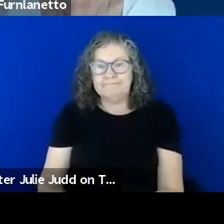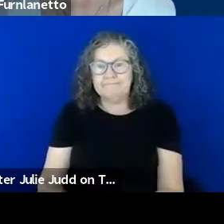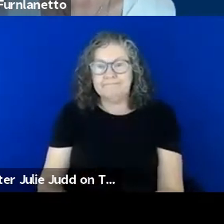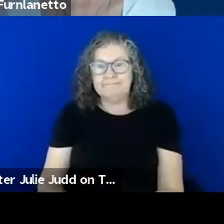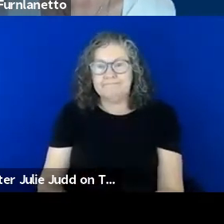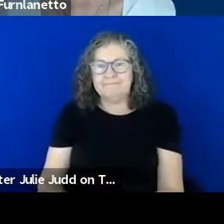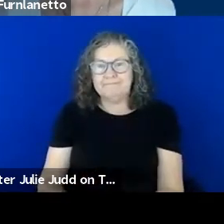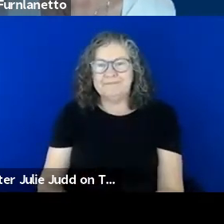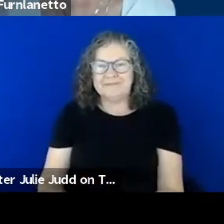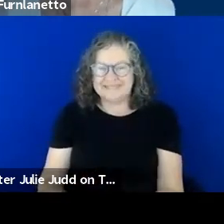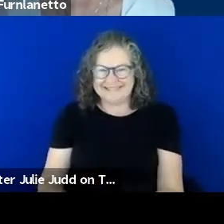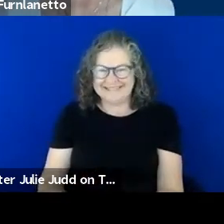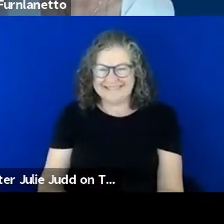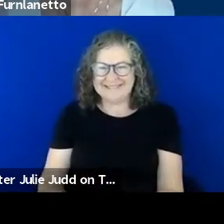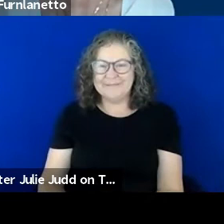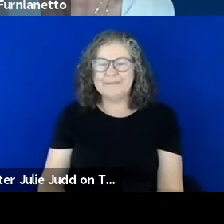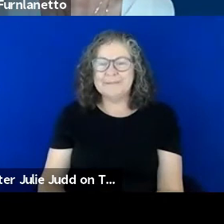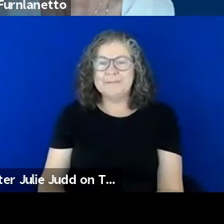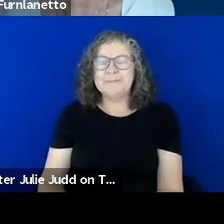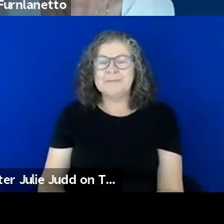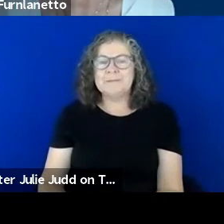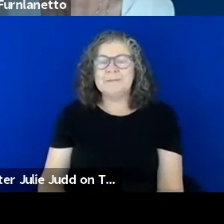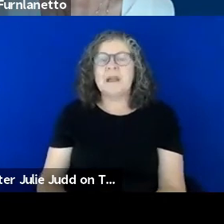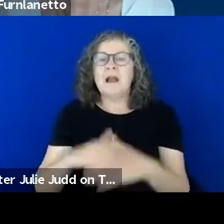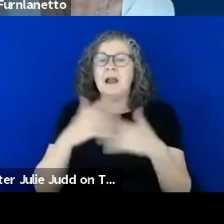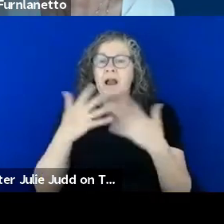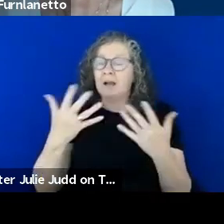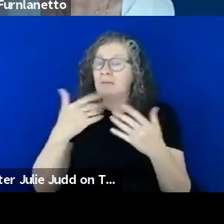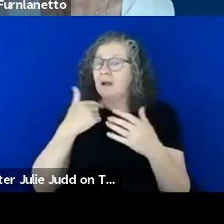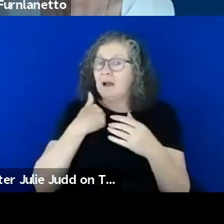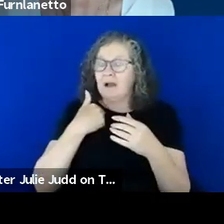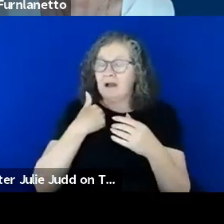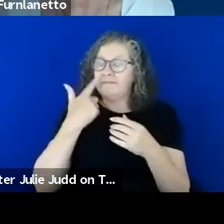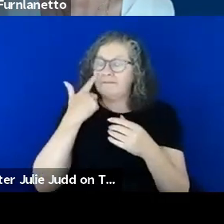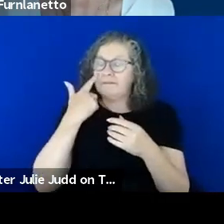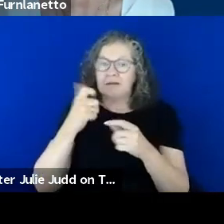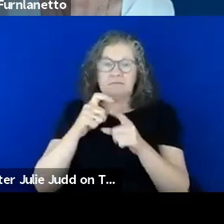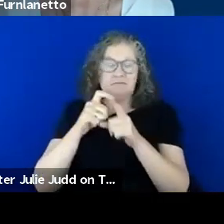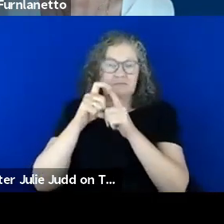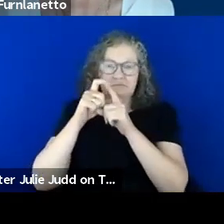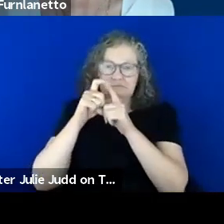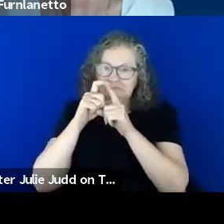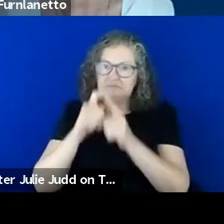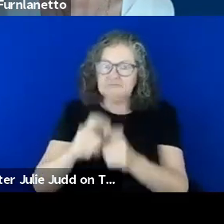I found it significantly challenging, I would say, you know, as someone who